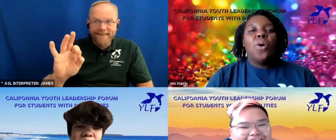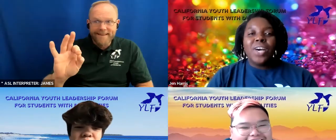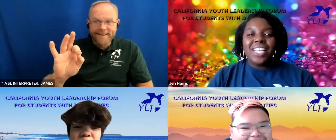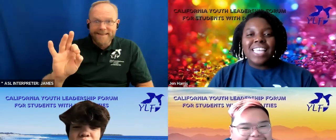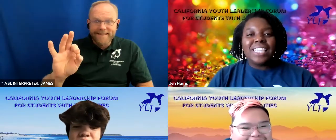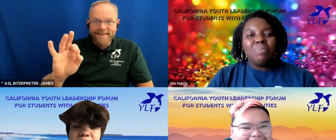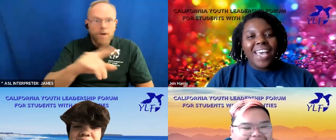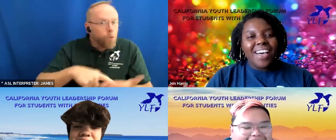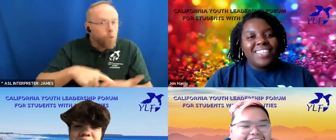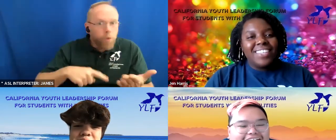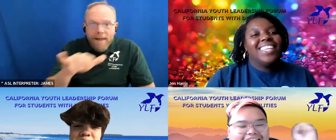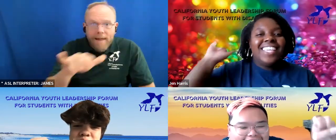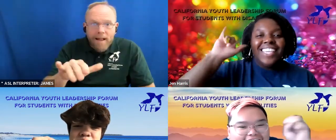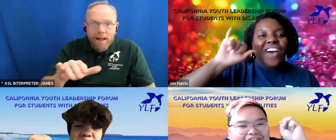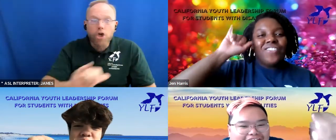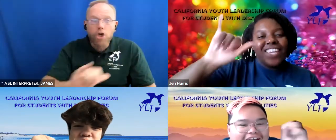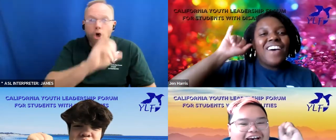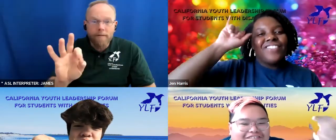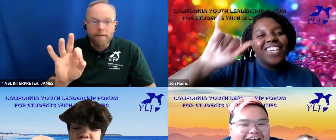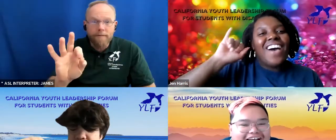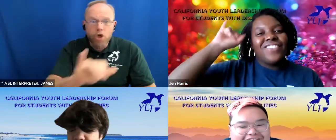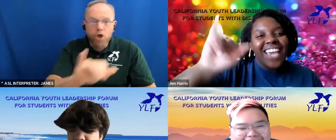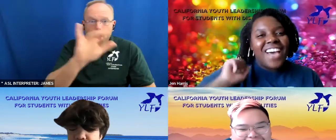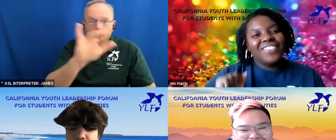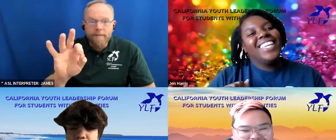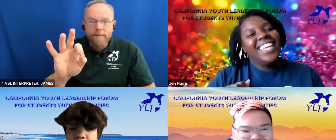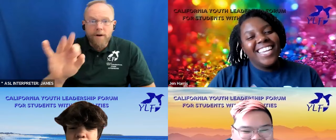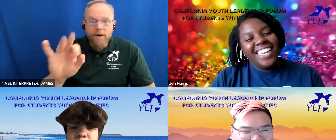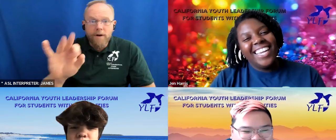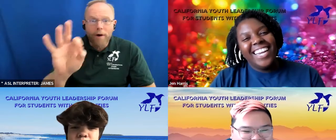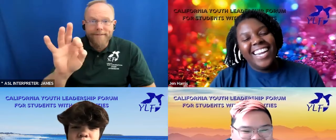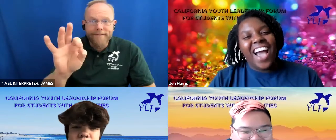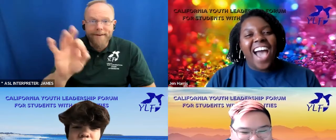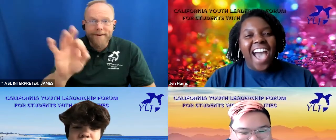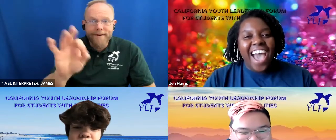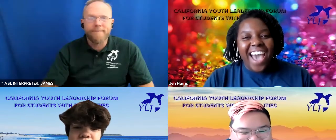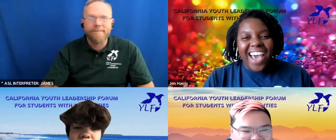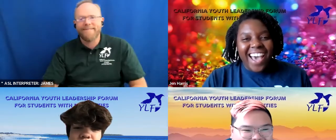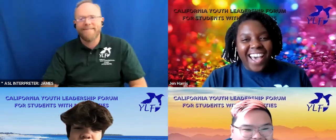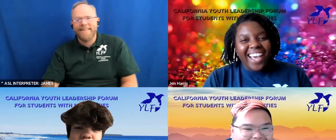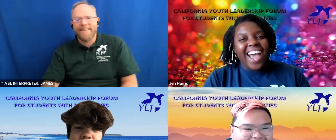what does that spell